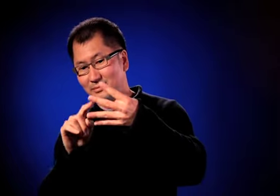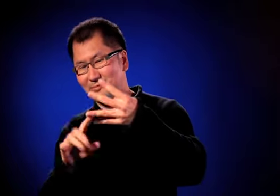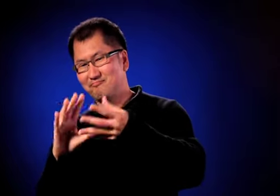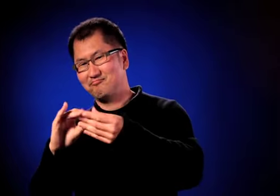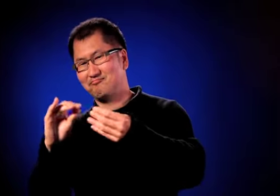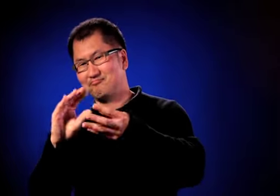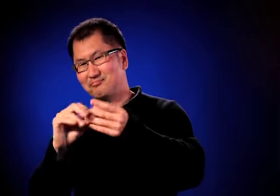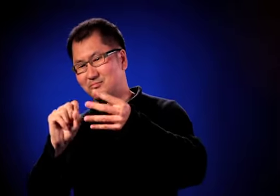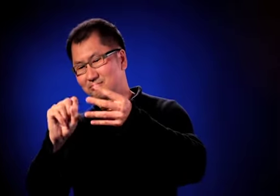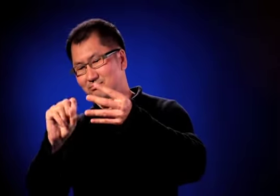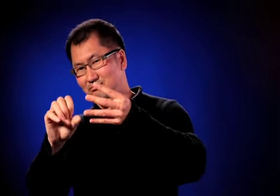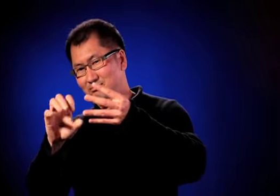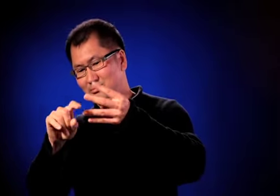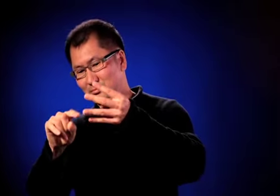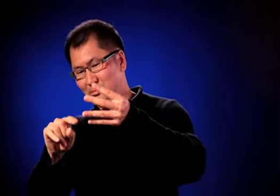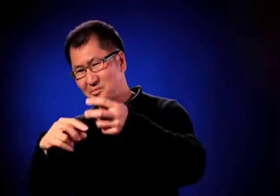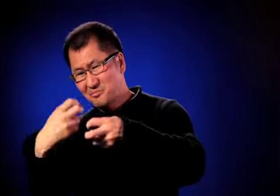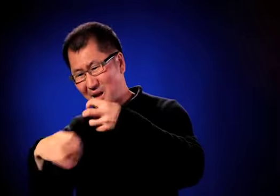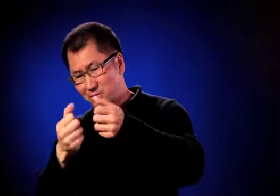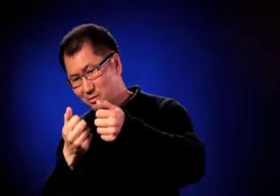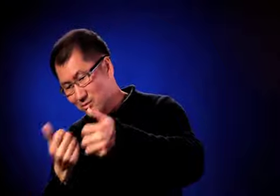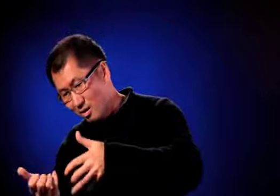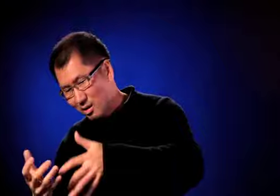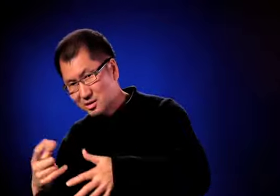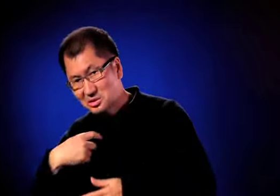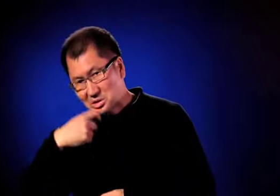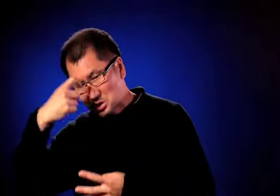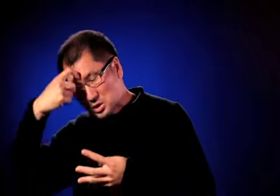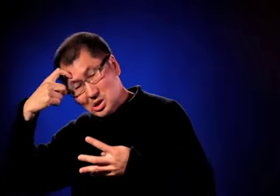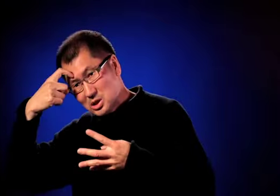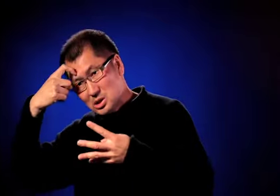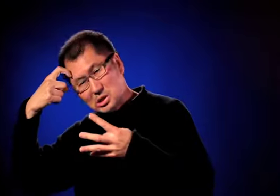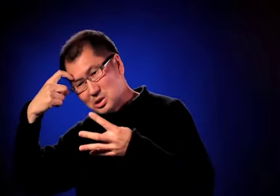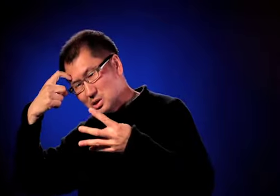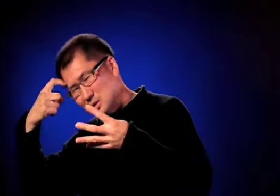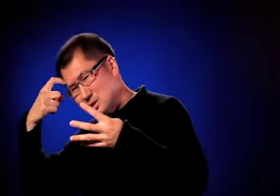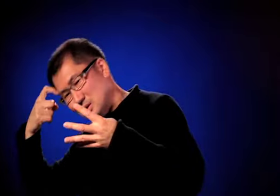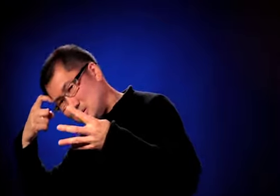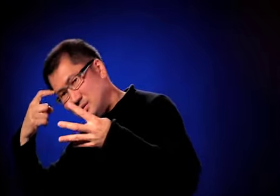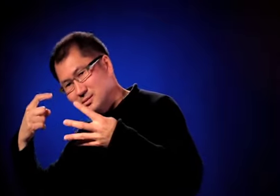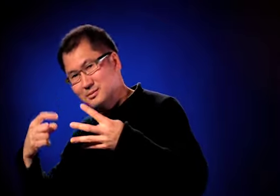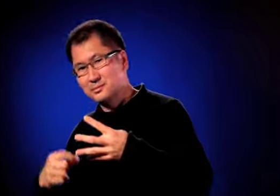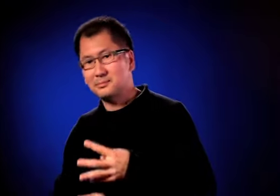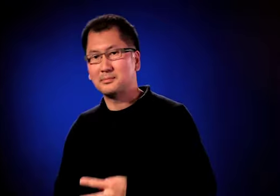I have four stories about that experience that I feel have scarred me